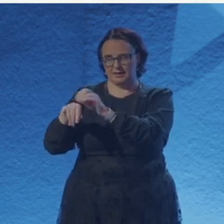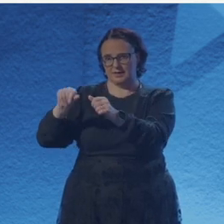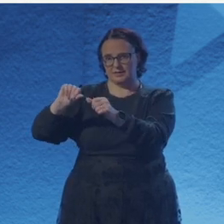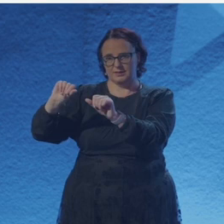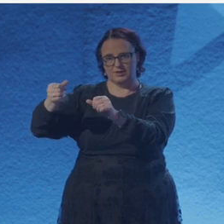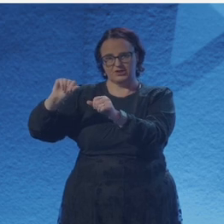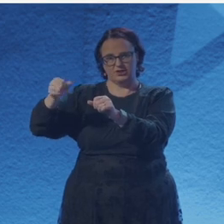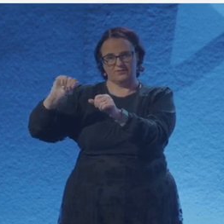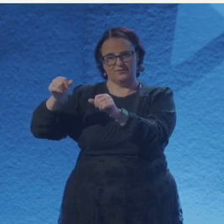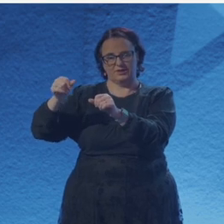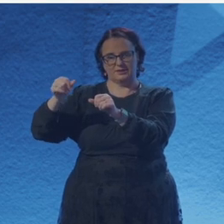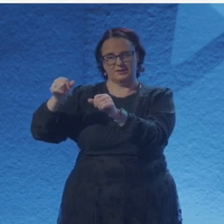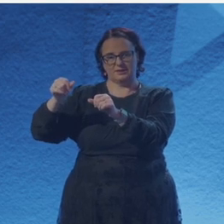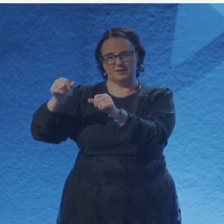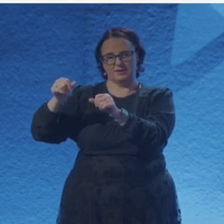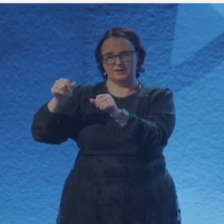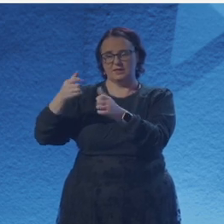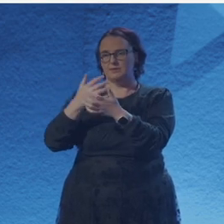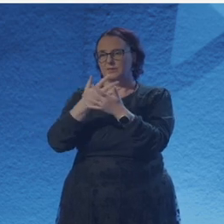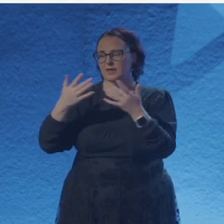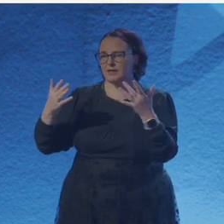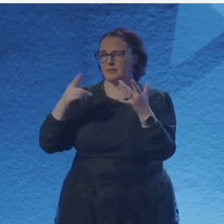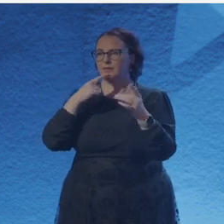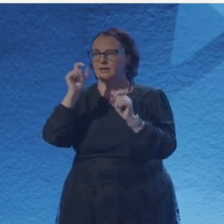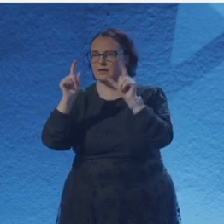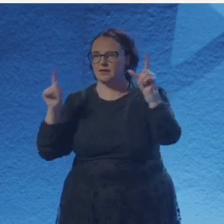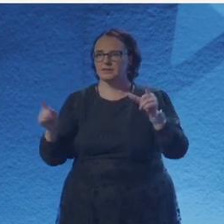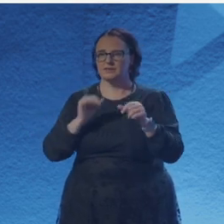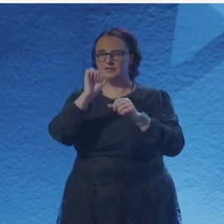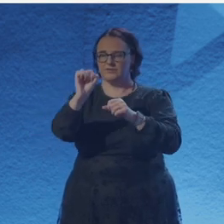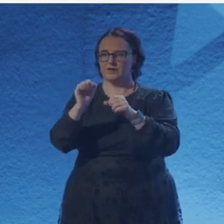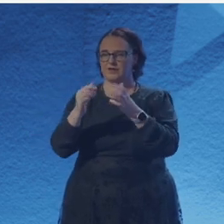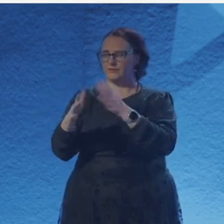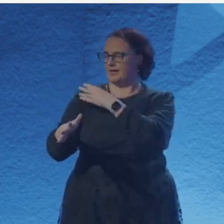makers of meaning and motion behind Latin clinicality unseen